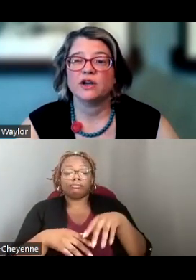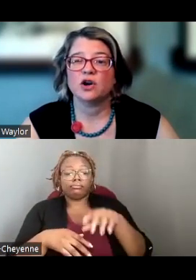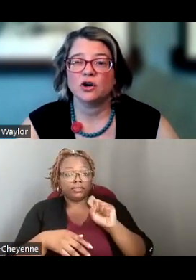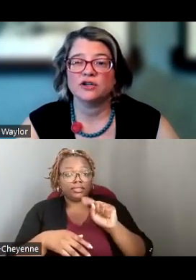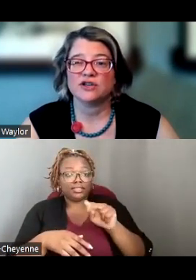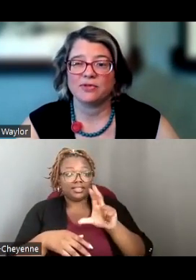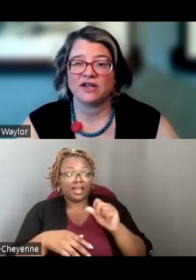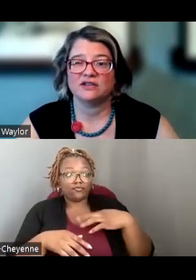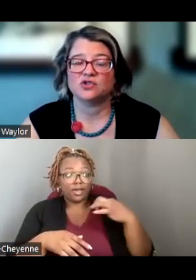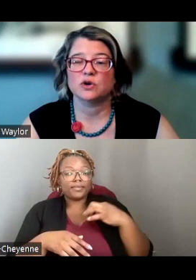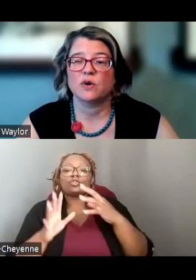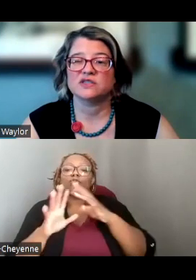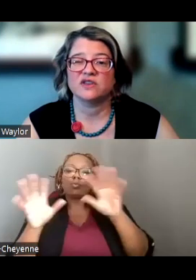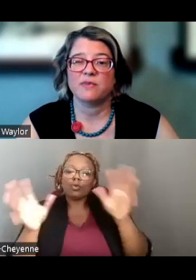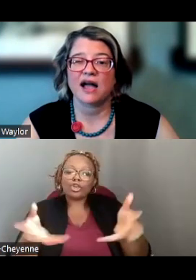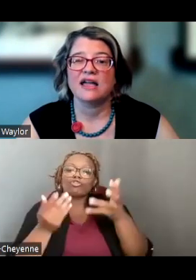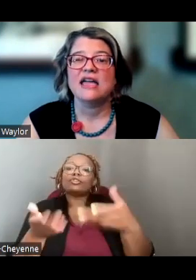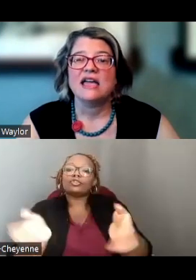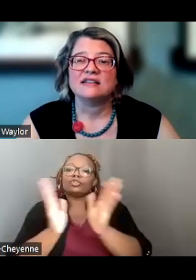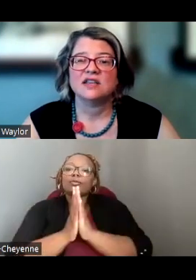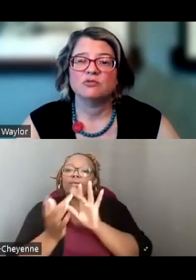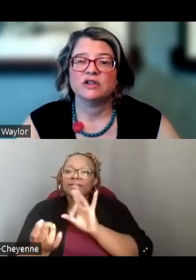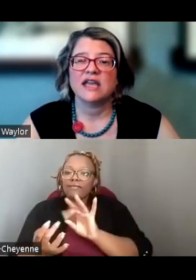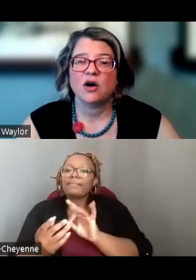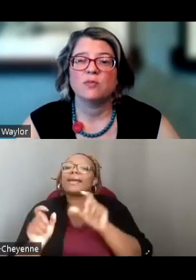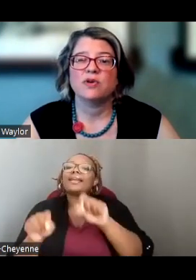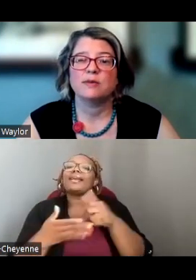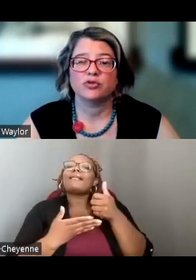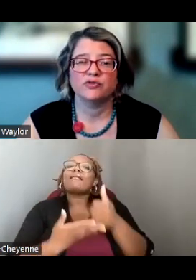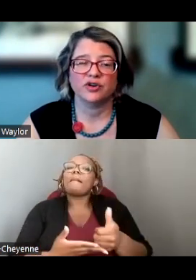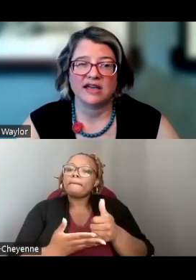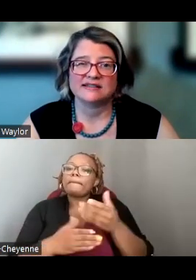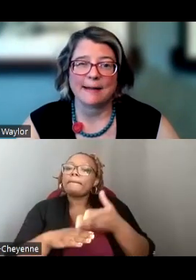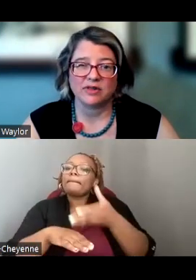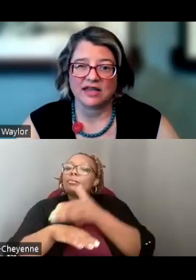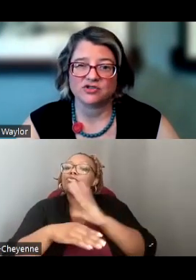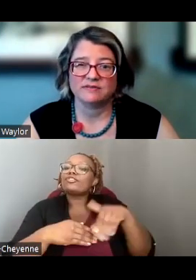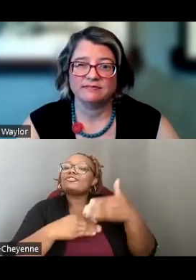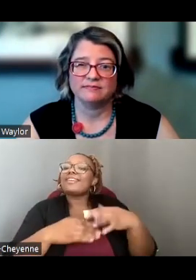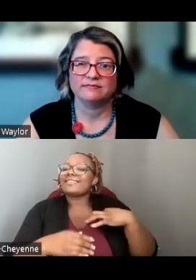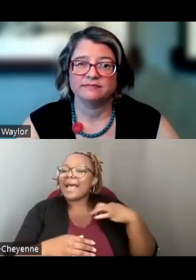WE ENCOURAGE APPLICANTS TO REQUEST FEEDBACK AS IT CAN REALLY HELP IMPROVE YOUR NEXT APPLICATION.